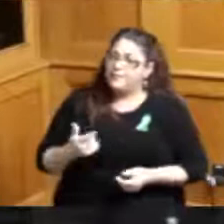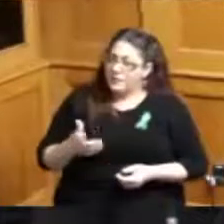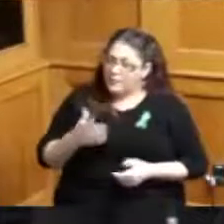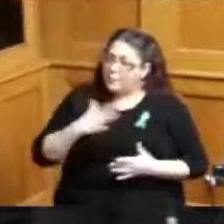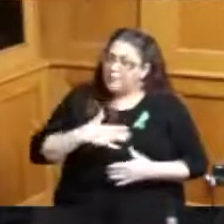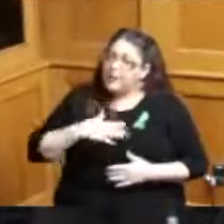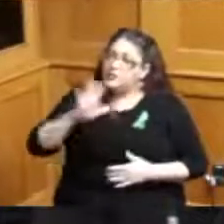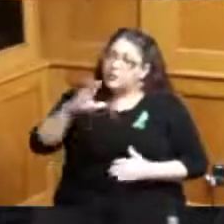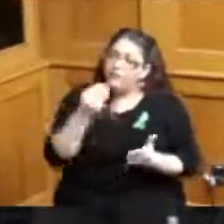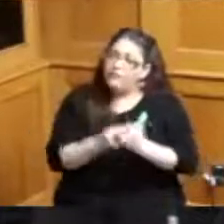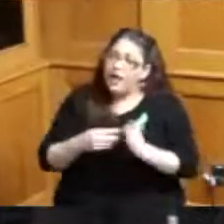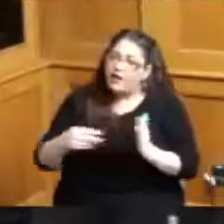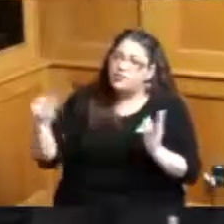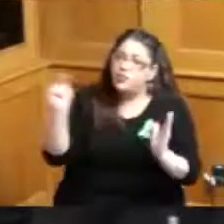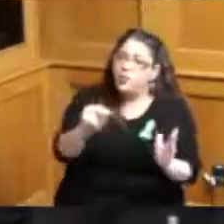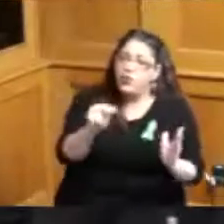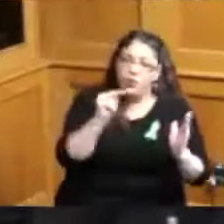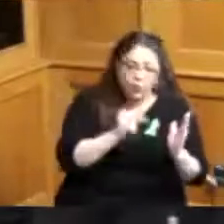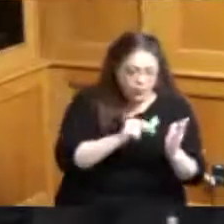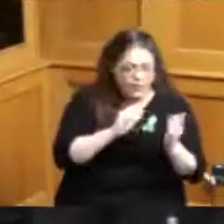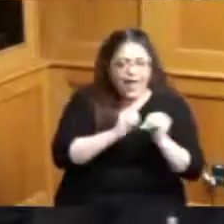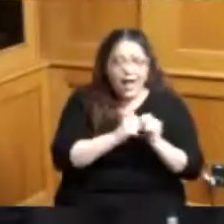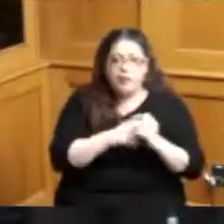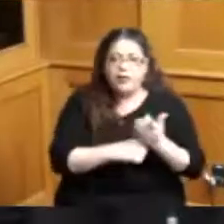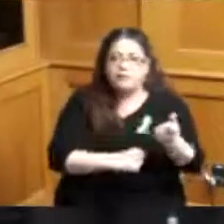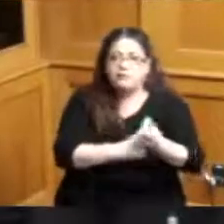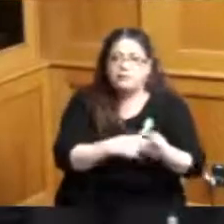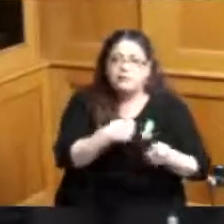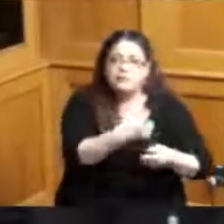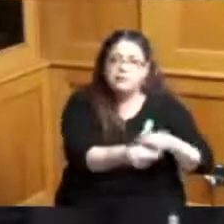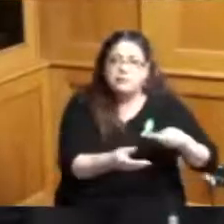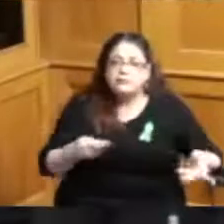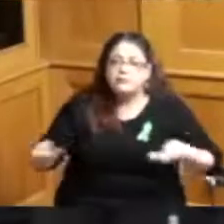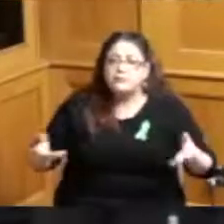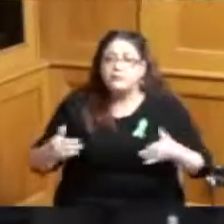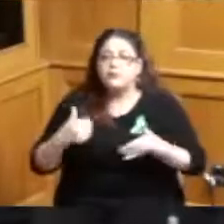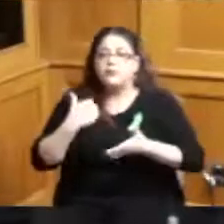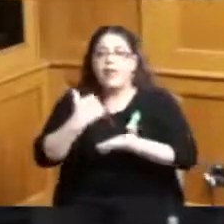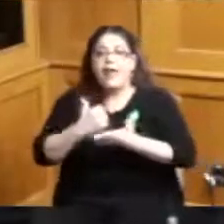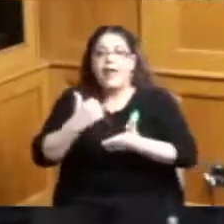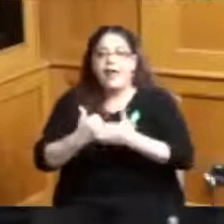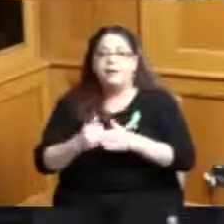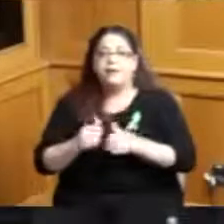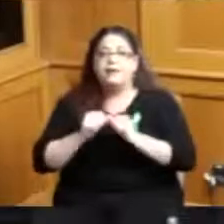and look at how they can help these child care centers and providers continue to succeed as black